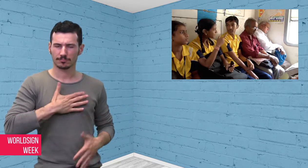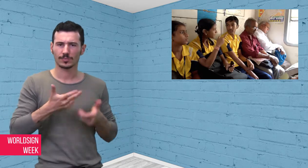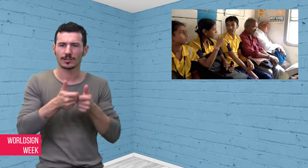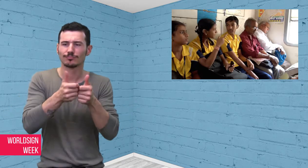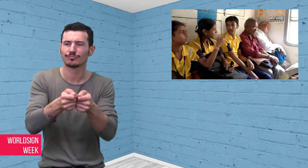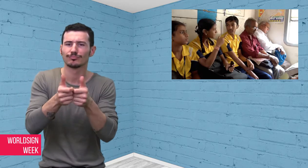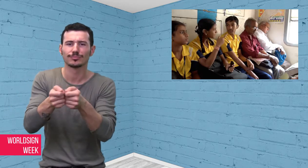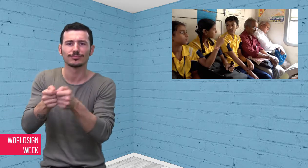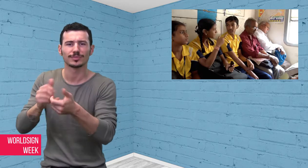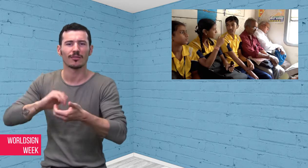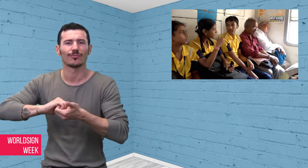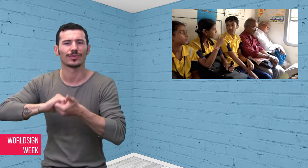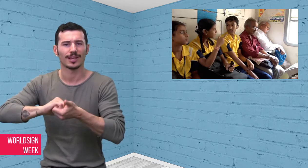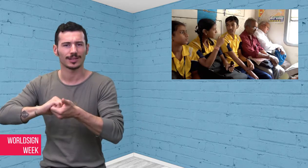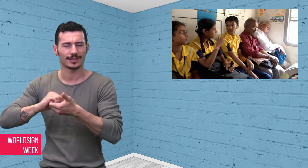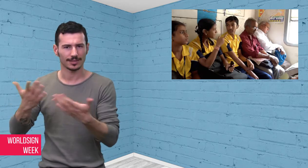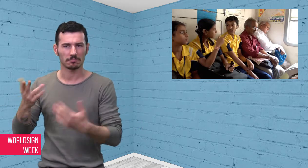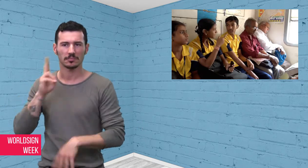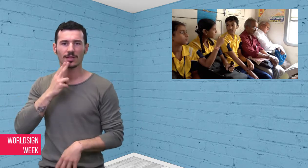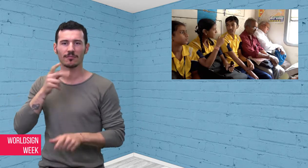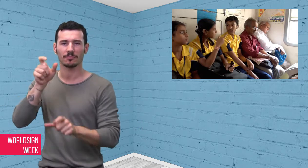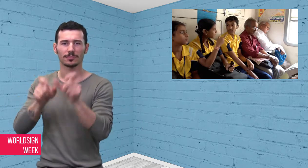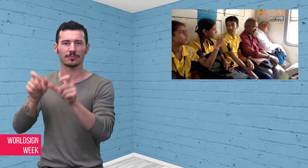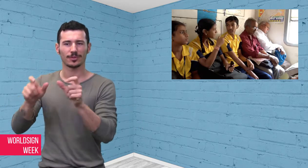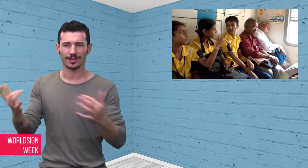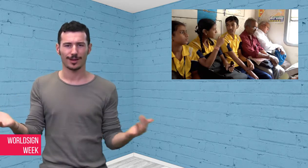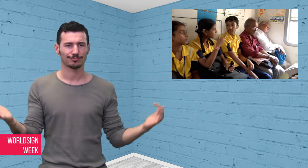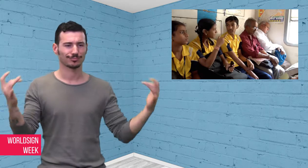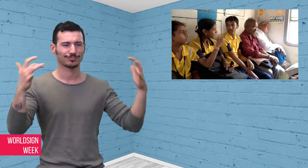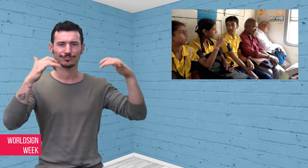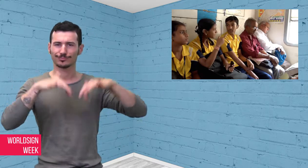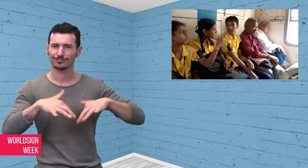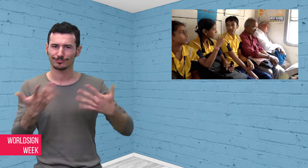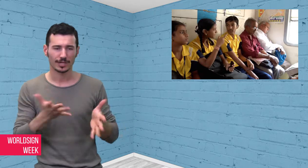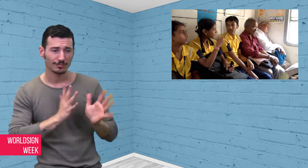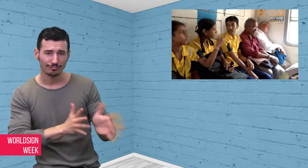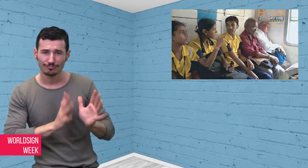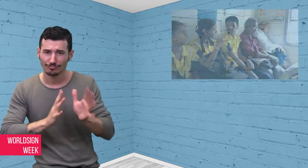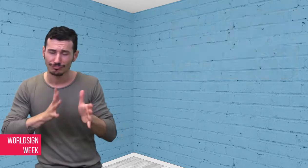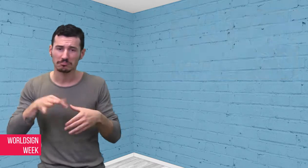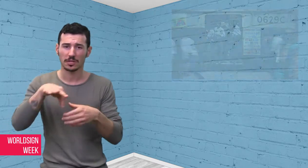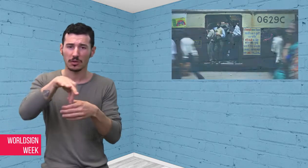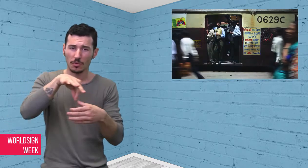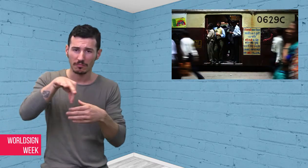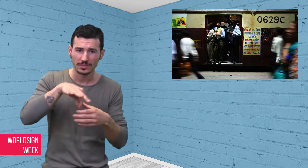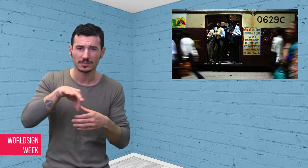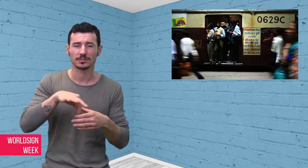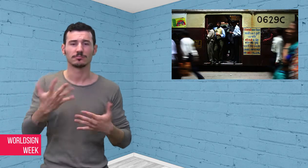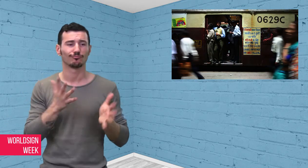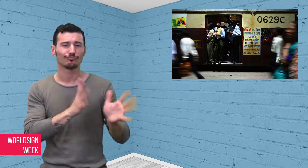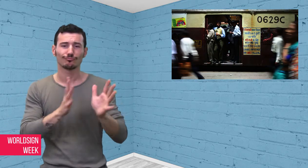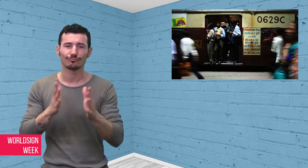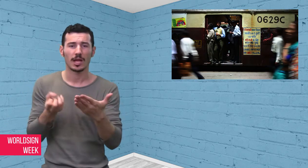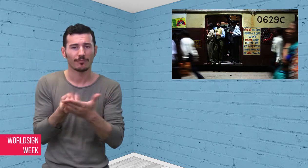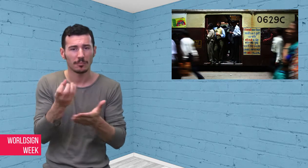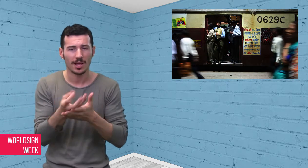the person holds space for other Deaf people, and sends texts to let them